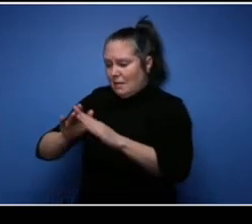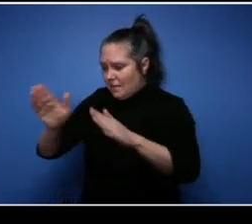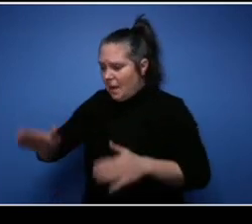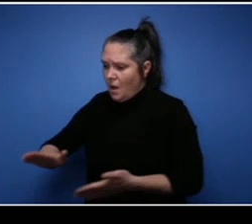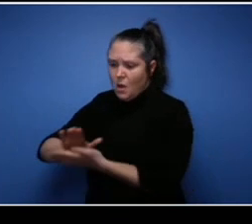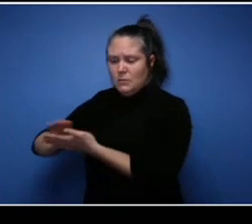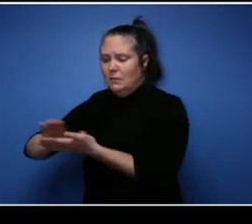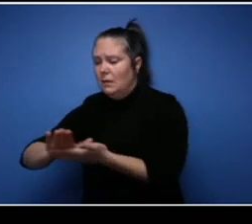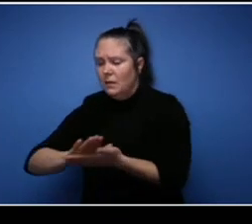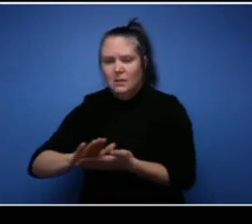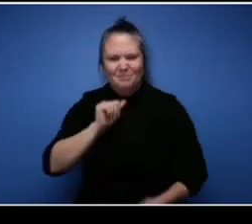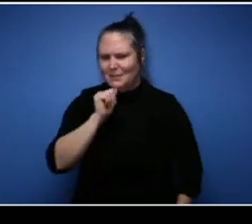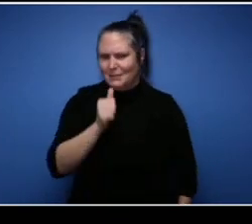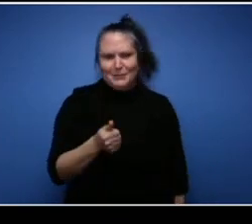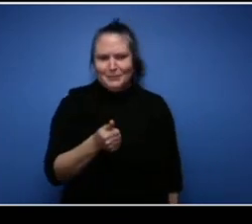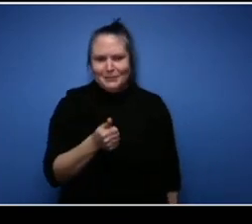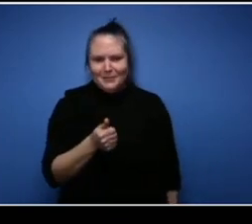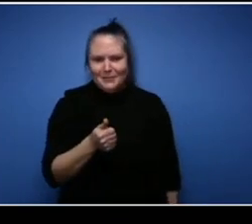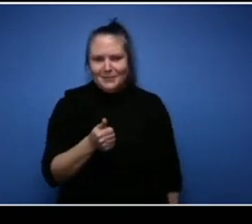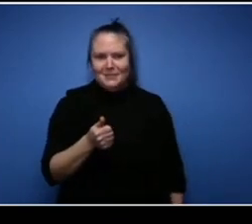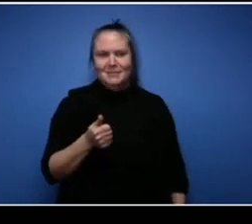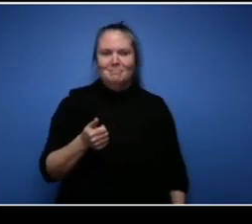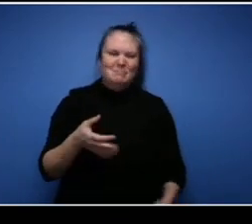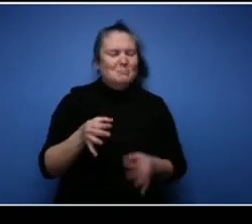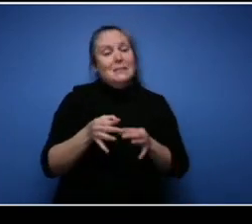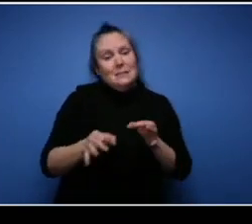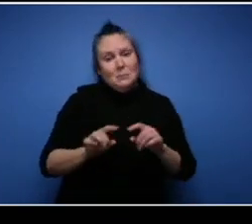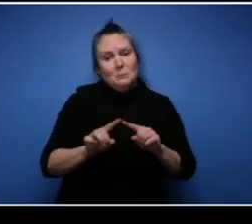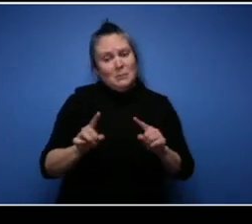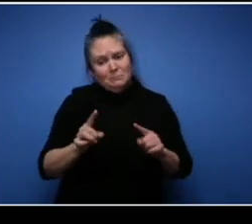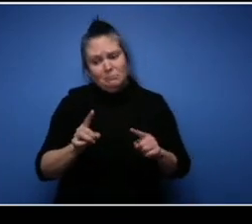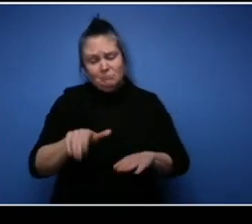like that just create it you know create it so that is if you're actually getting up going